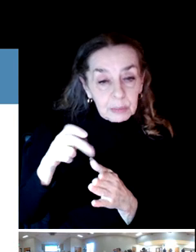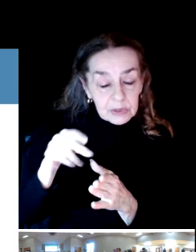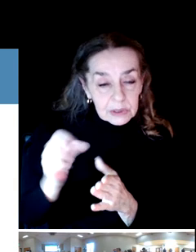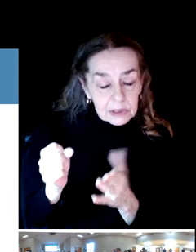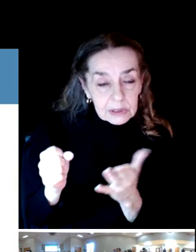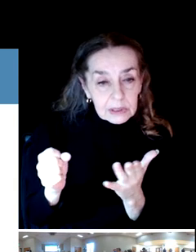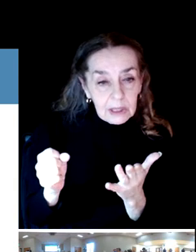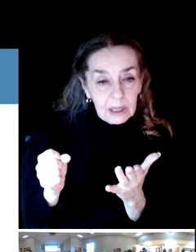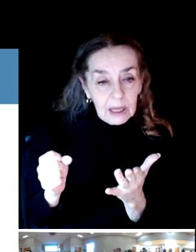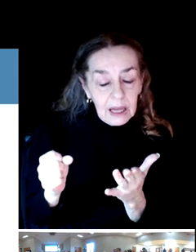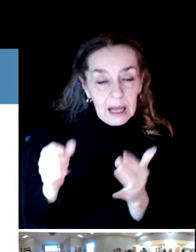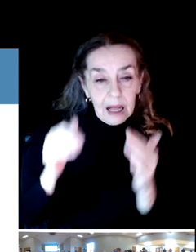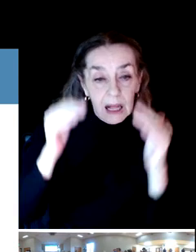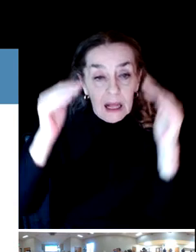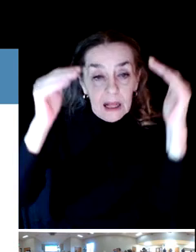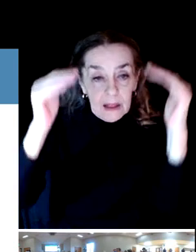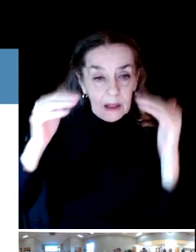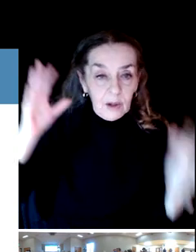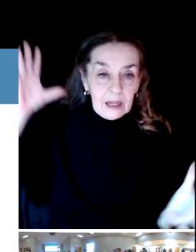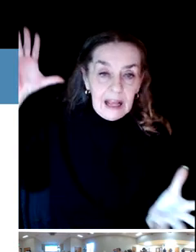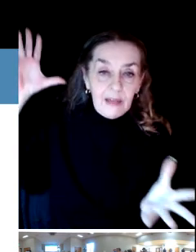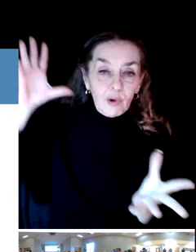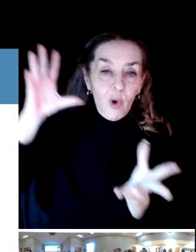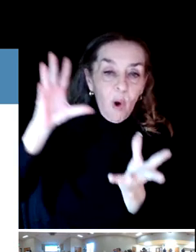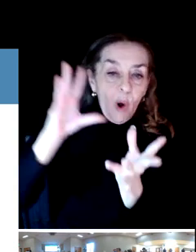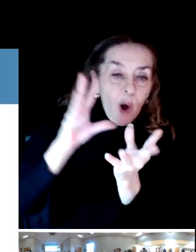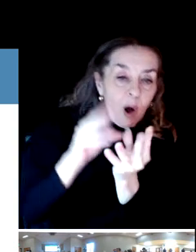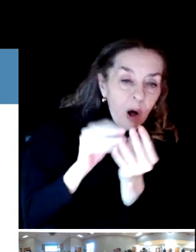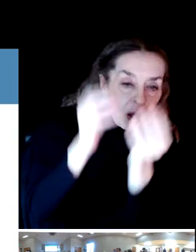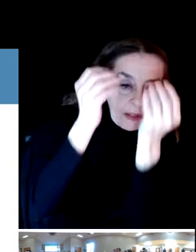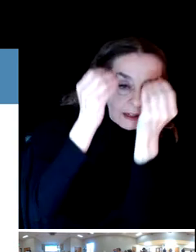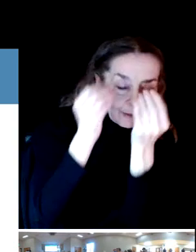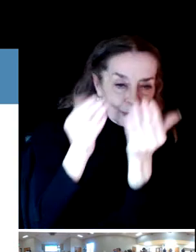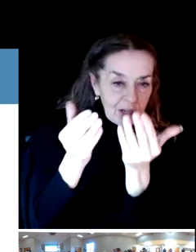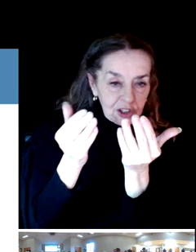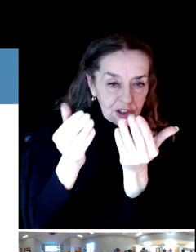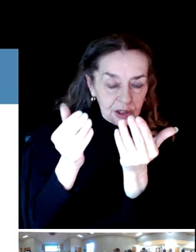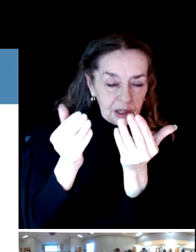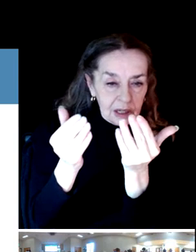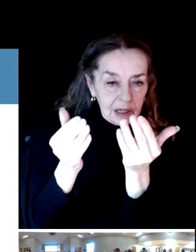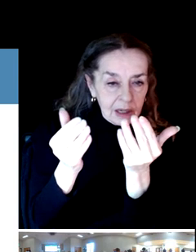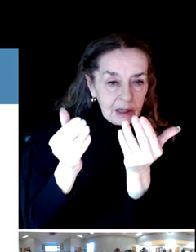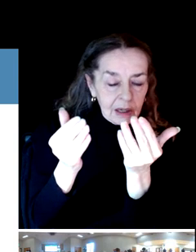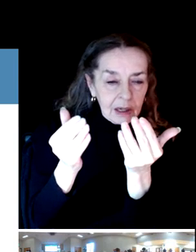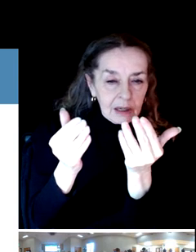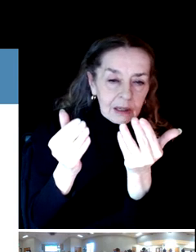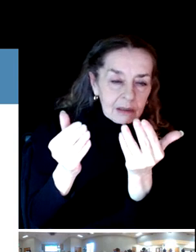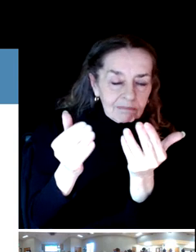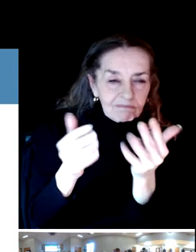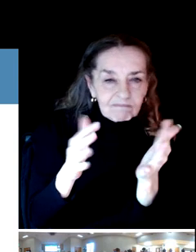And then we'll take all of this information and we'll come back somewhere between the